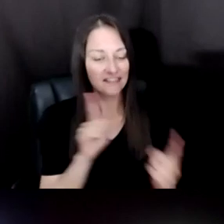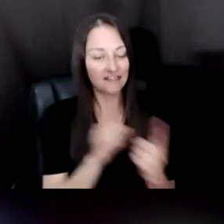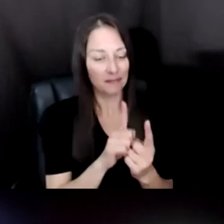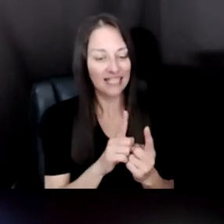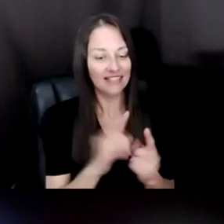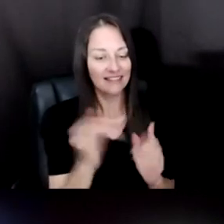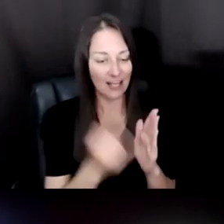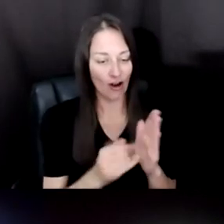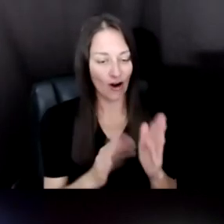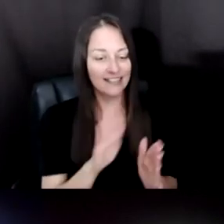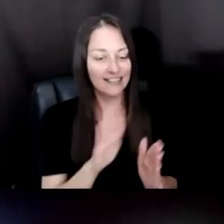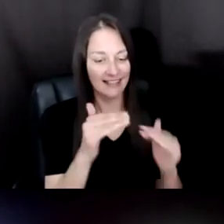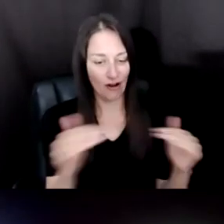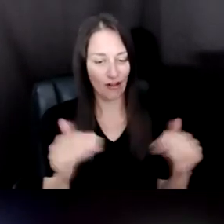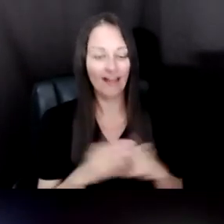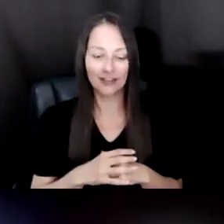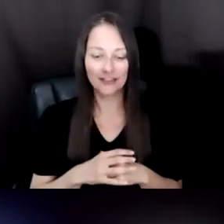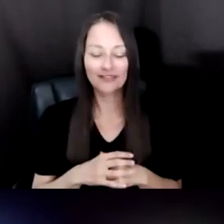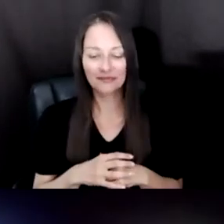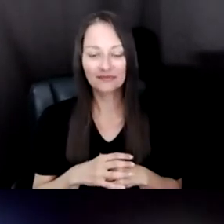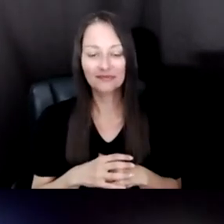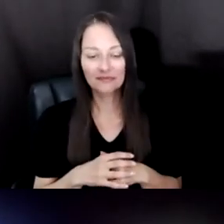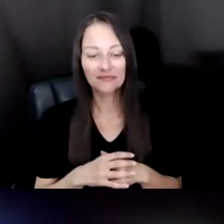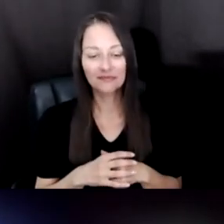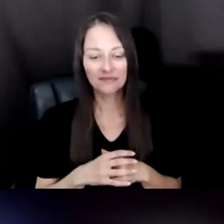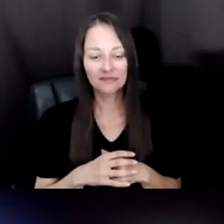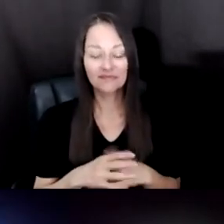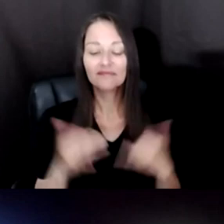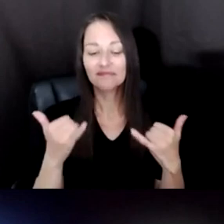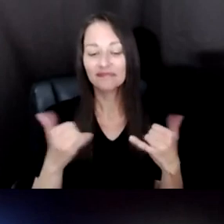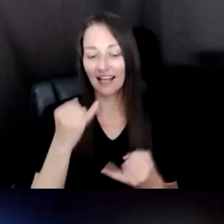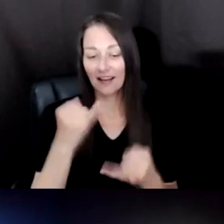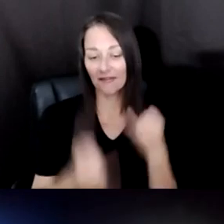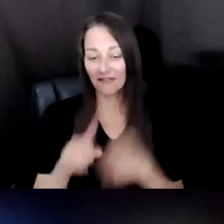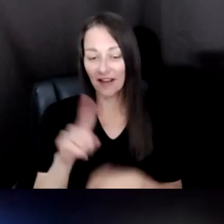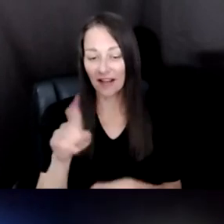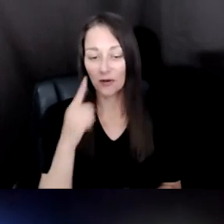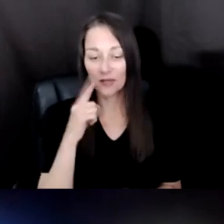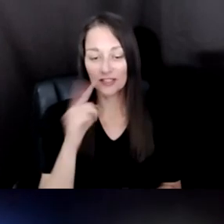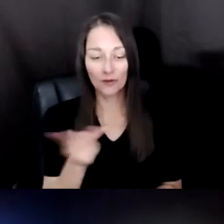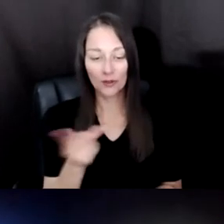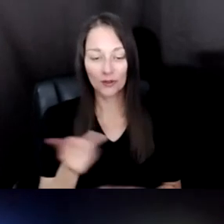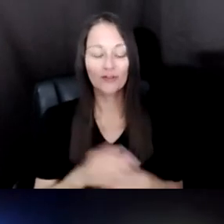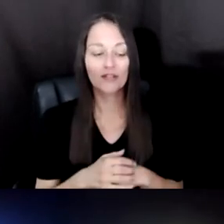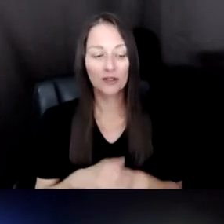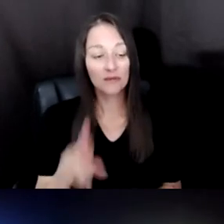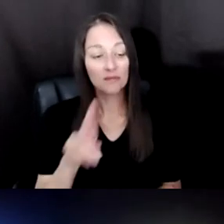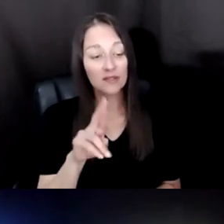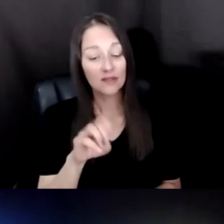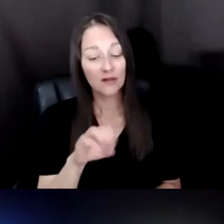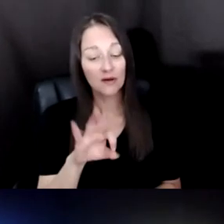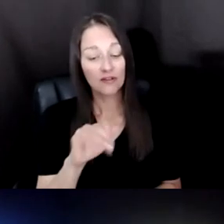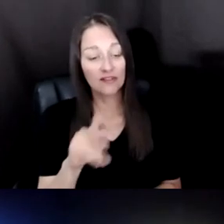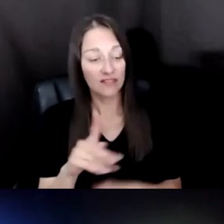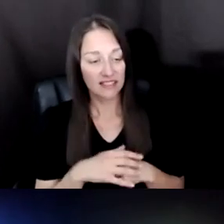RIGHT. SO NOW THIS IS THE FINAL QUESTION FOR BOTH OF YOU. REFIK, YOU KNOW OFTEN WHAT YOU DO BRINGS